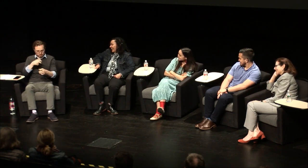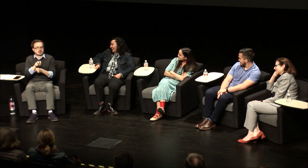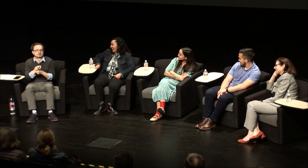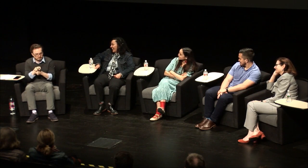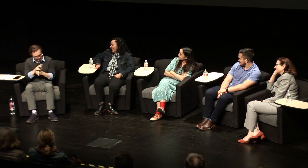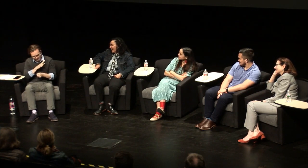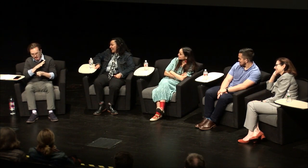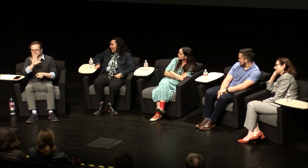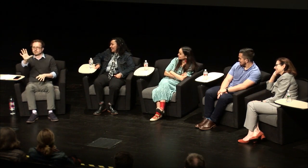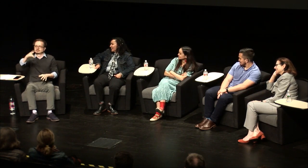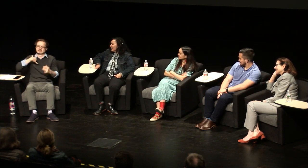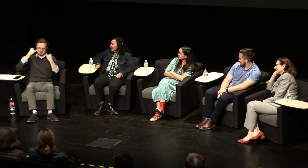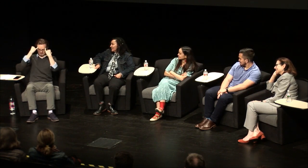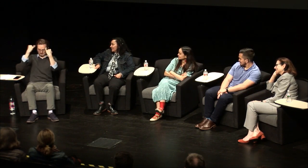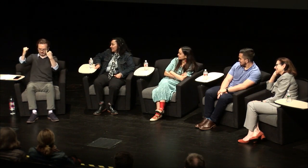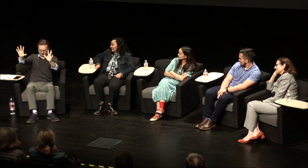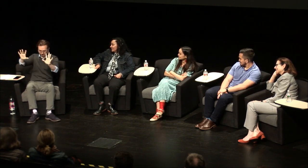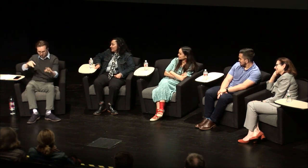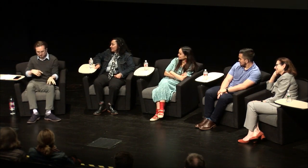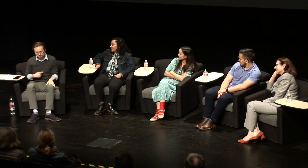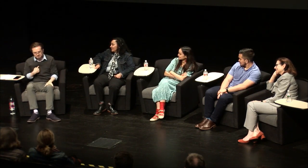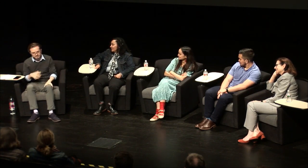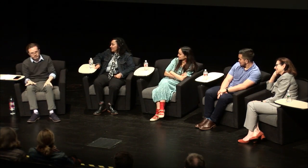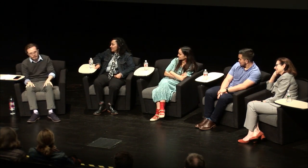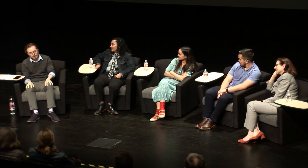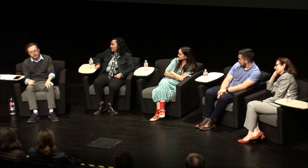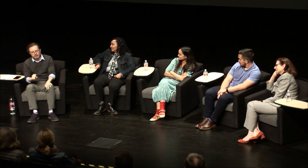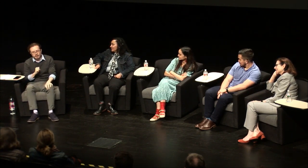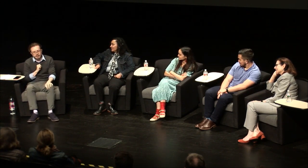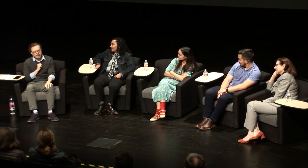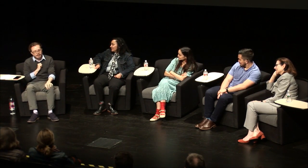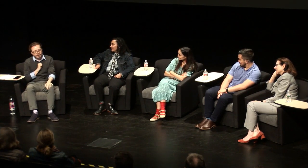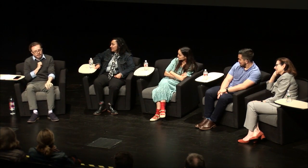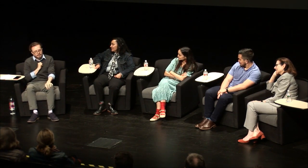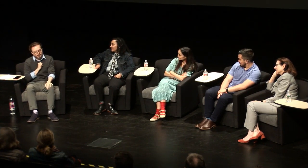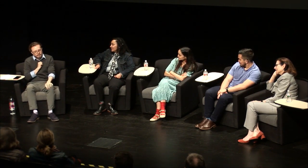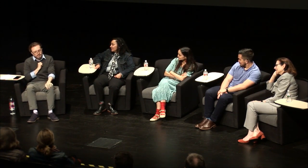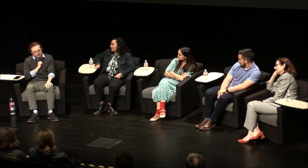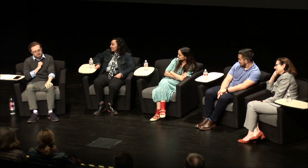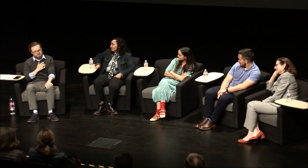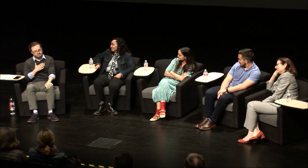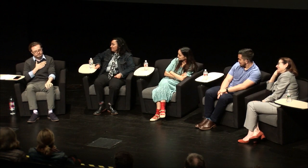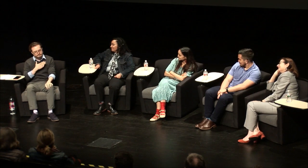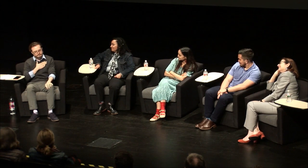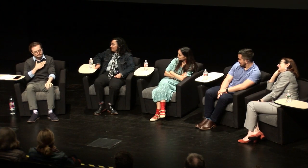my foot so I thought well I know what to do that's pretty easy